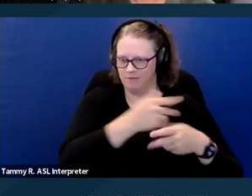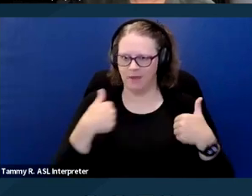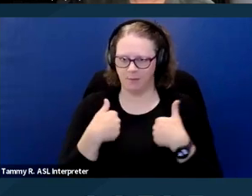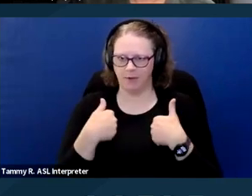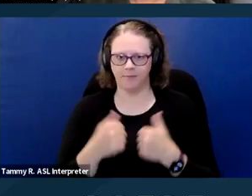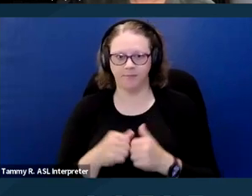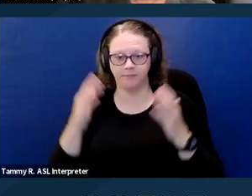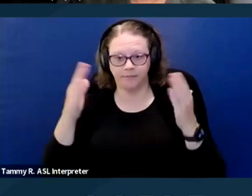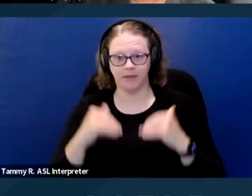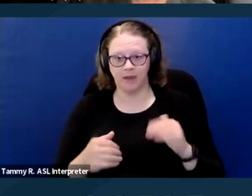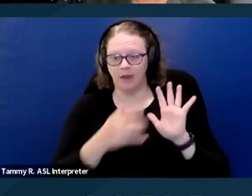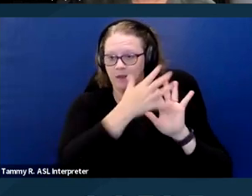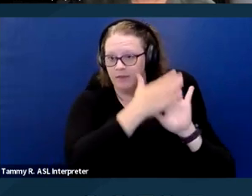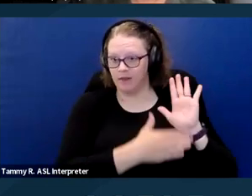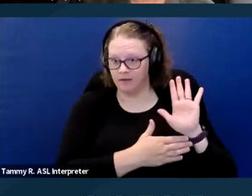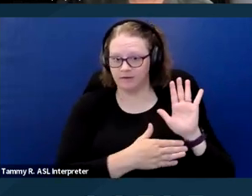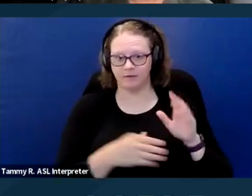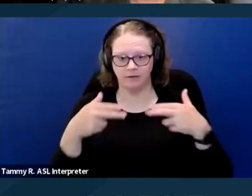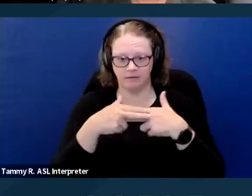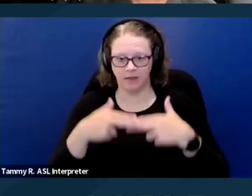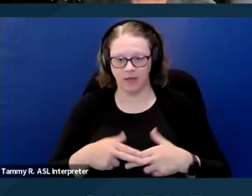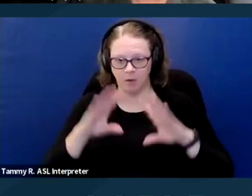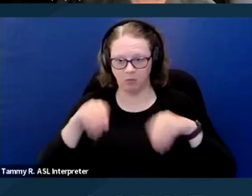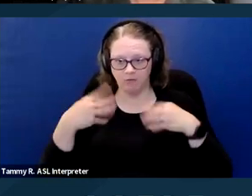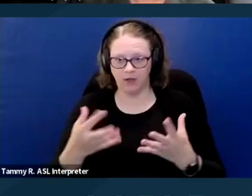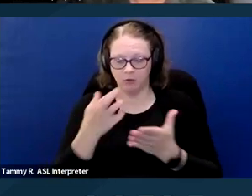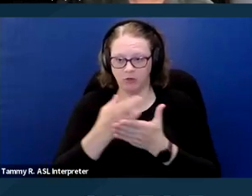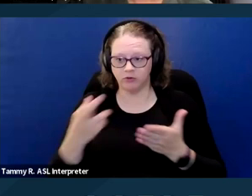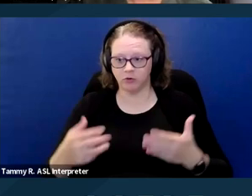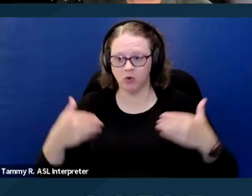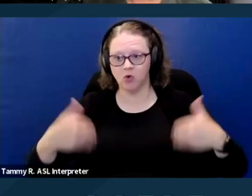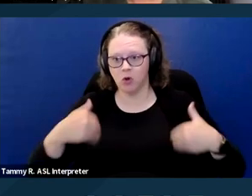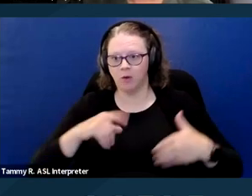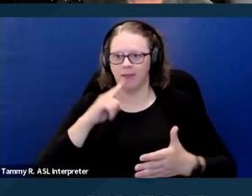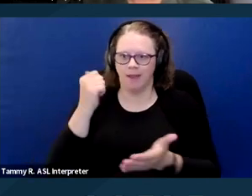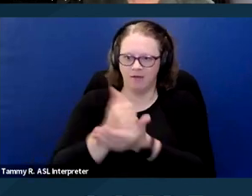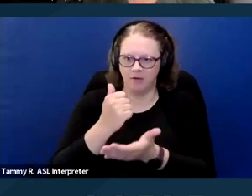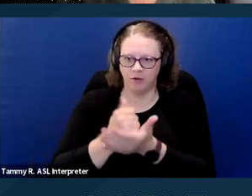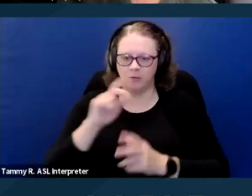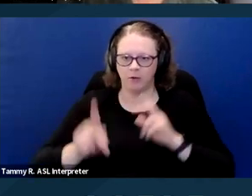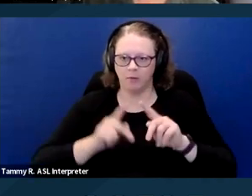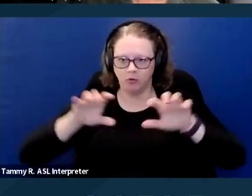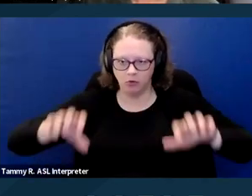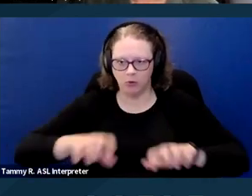This is just a slide providing some resources that are really helpful to people doing advocacy related